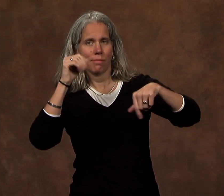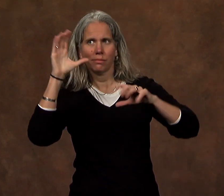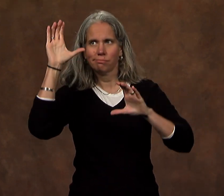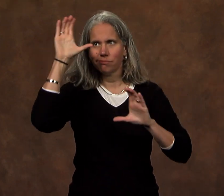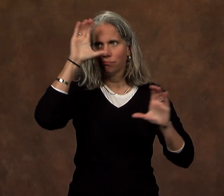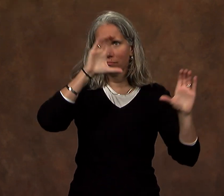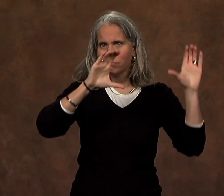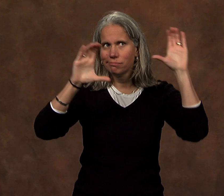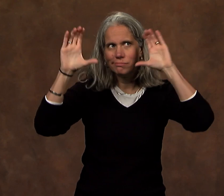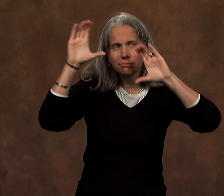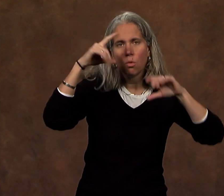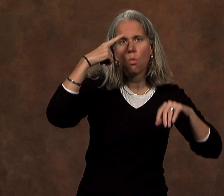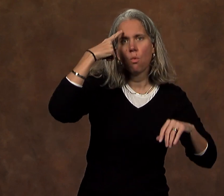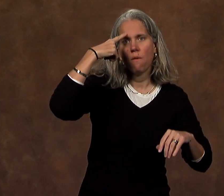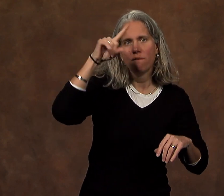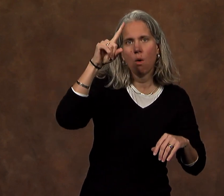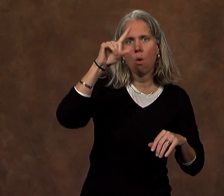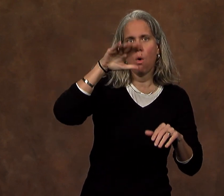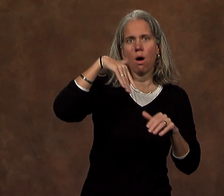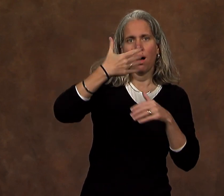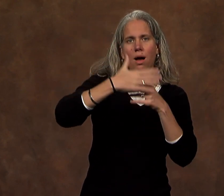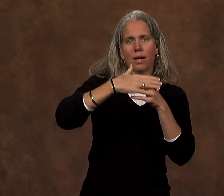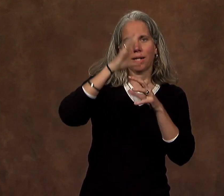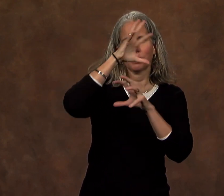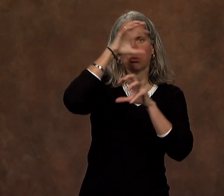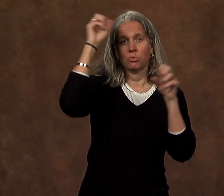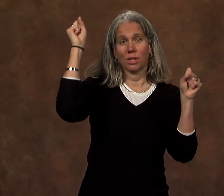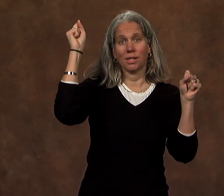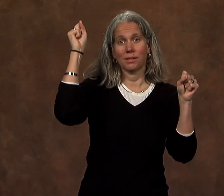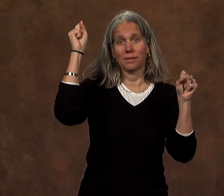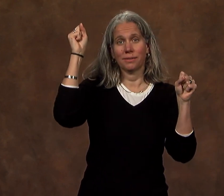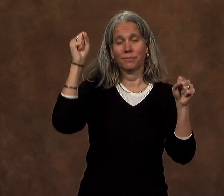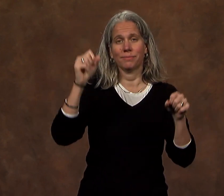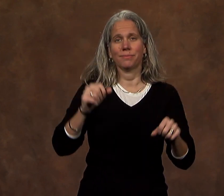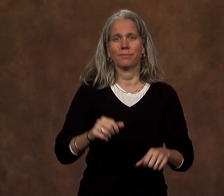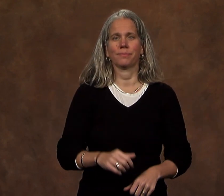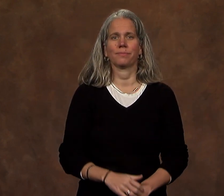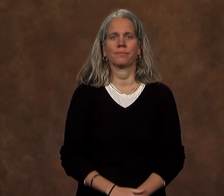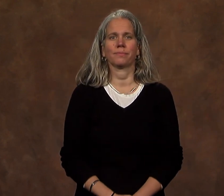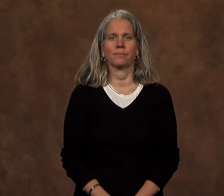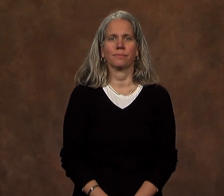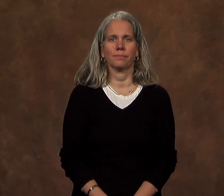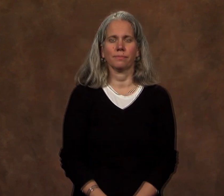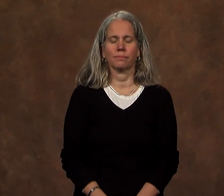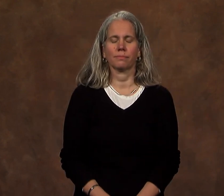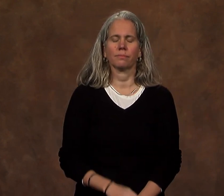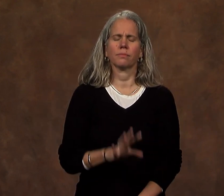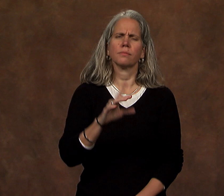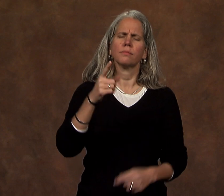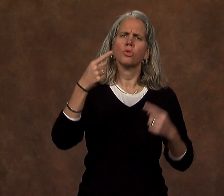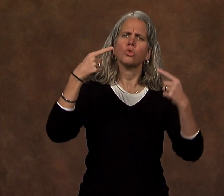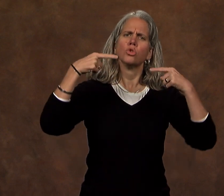and active search for presidential candidates.